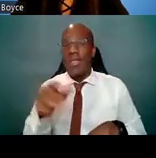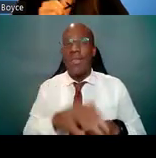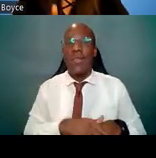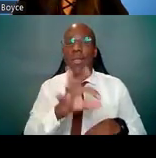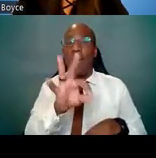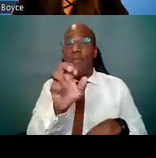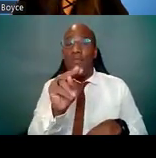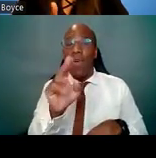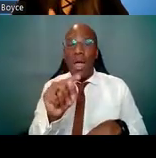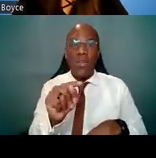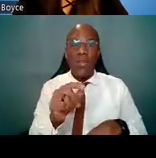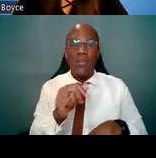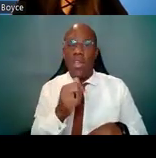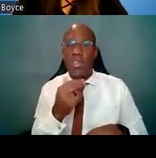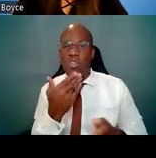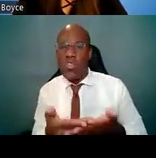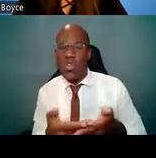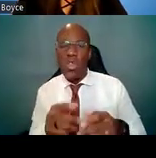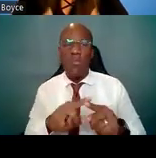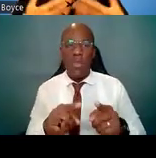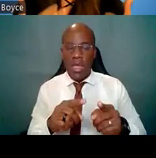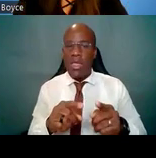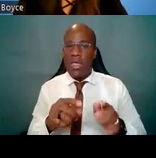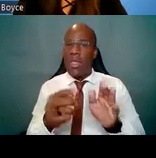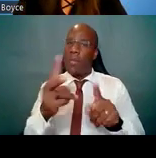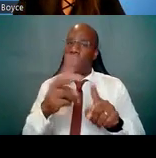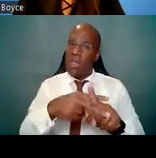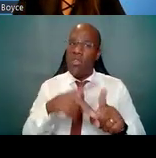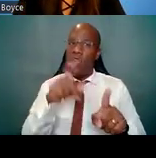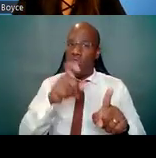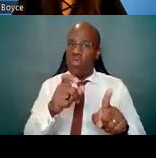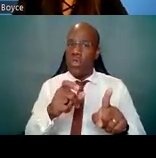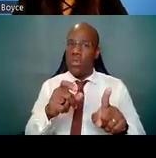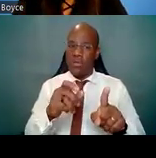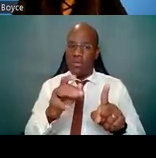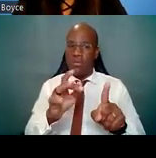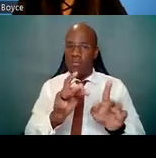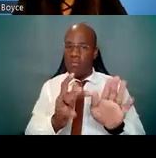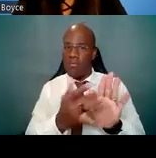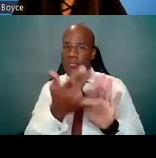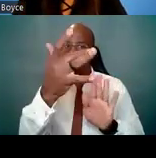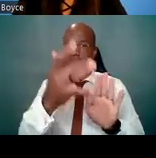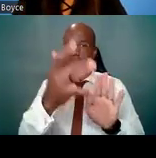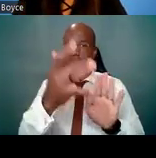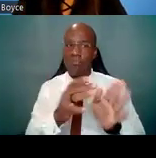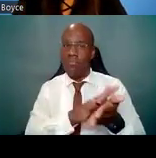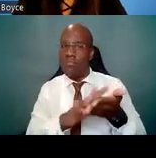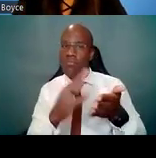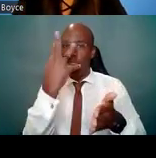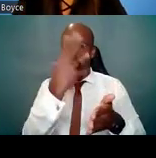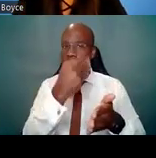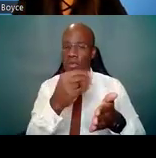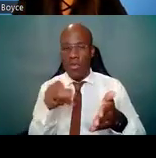both pretty and easy to read, because that sets the stage for the reviewers, but it also reflects on how meticulous you are,